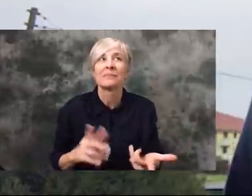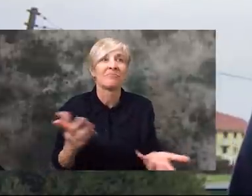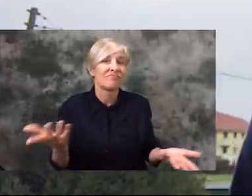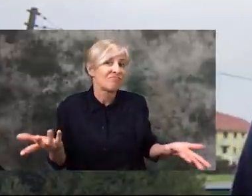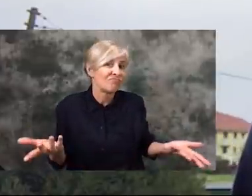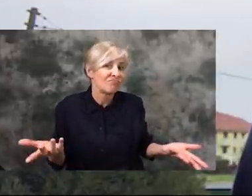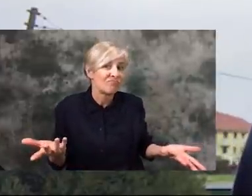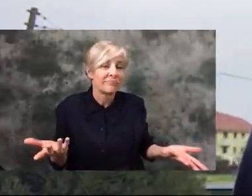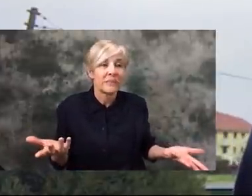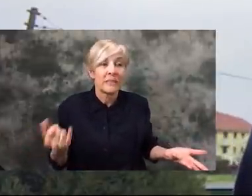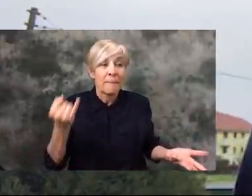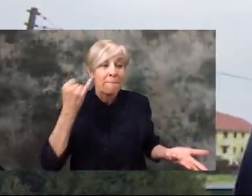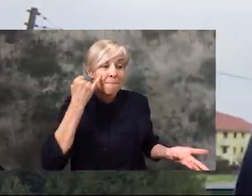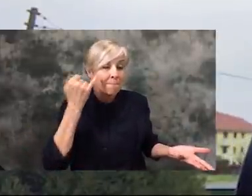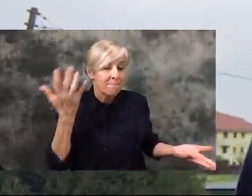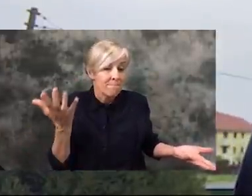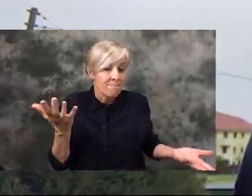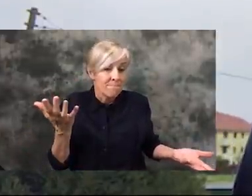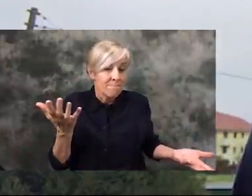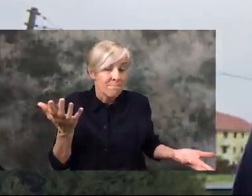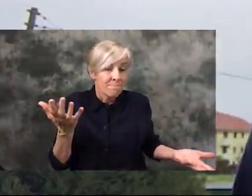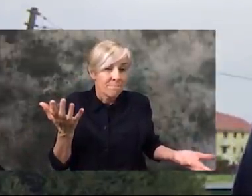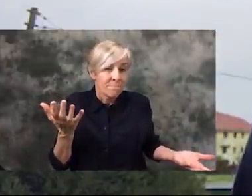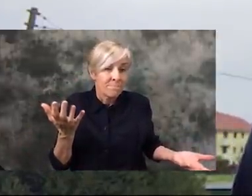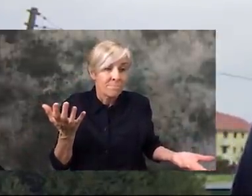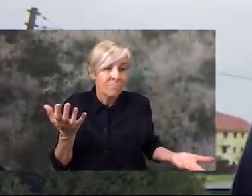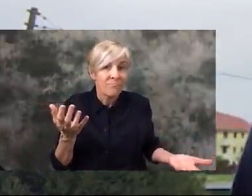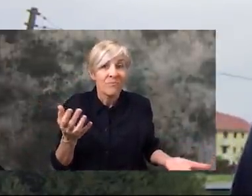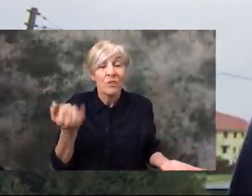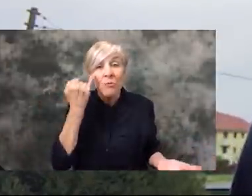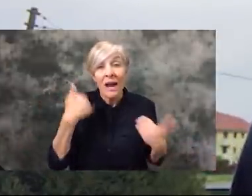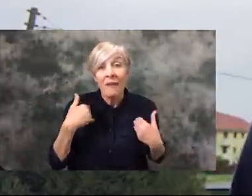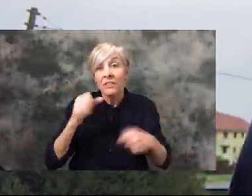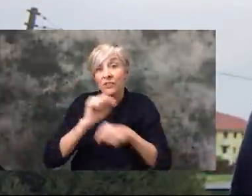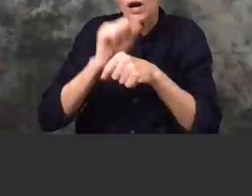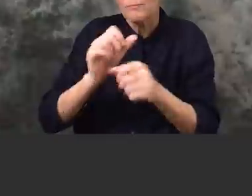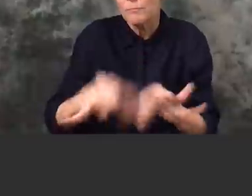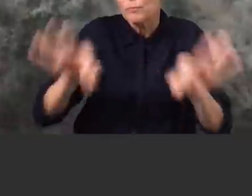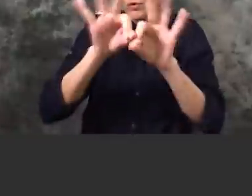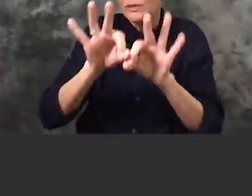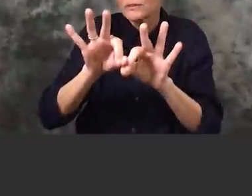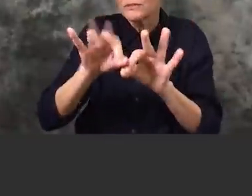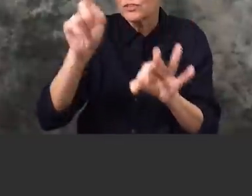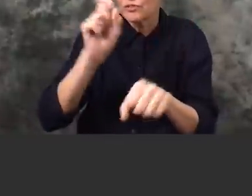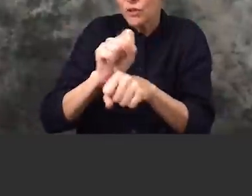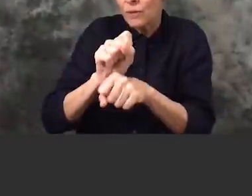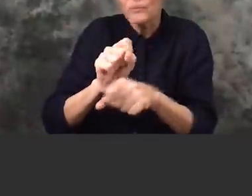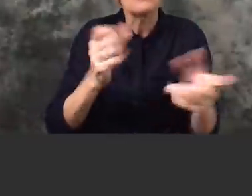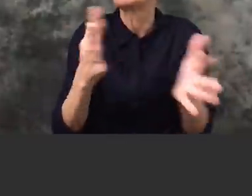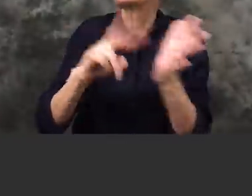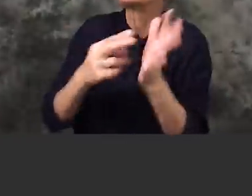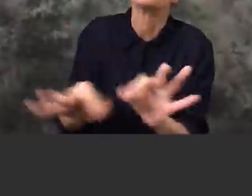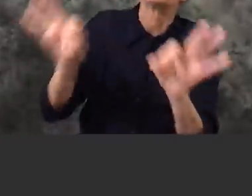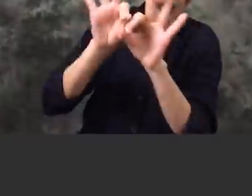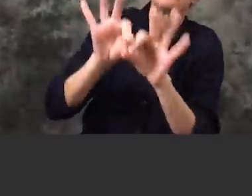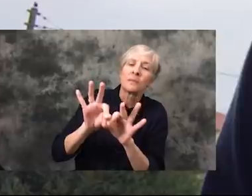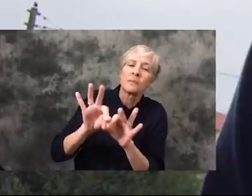unless we have one of those essential jobs. What are they currently deeming as essential?